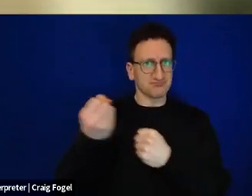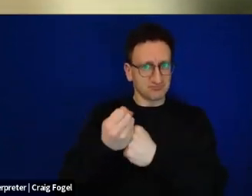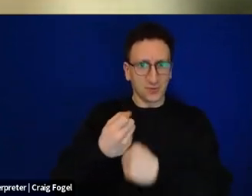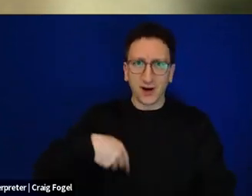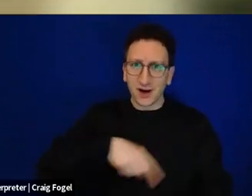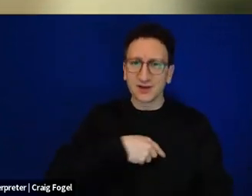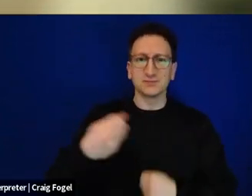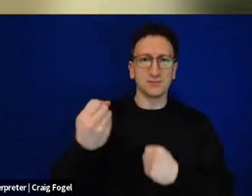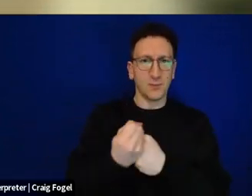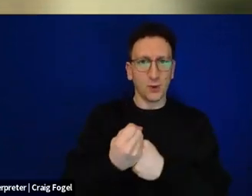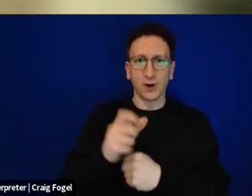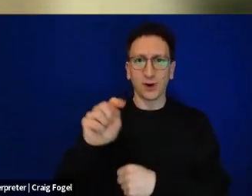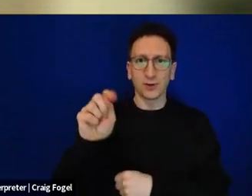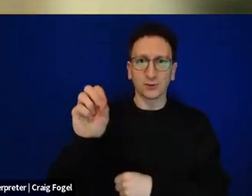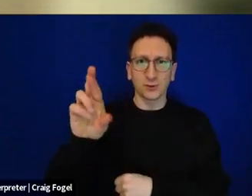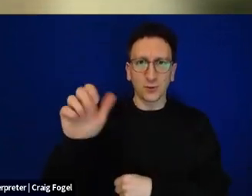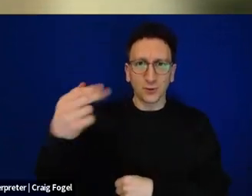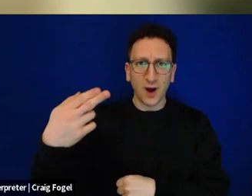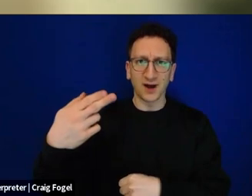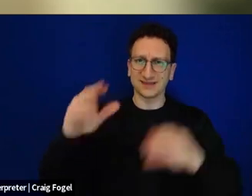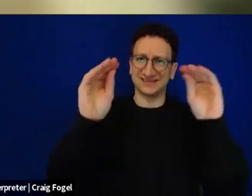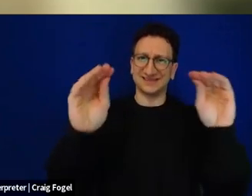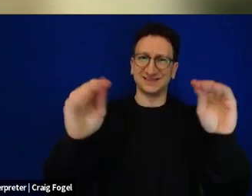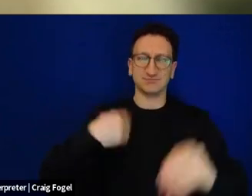and which he brings to the world in this important time to be thinking about new ways